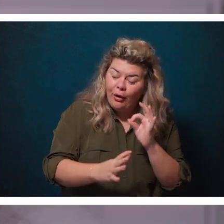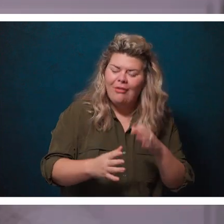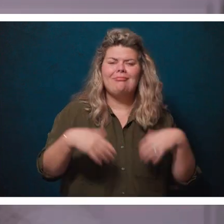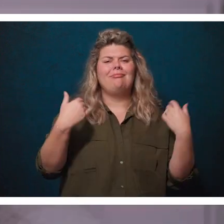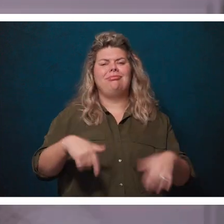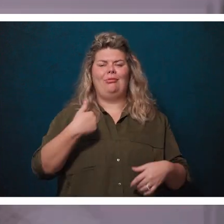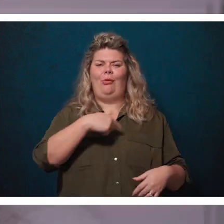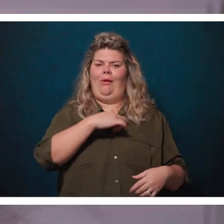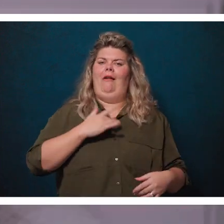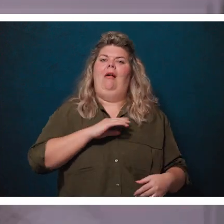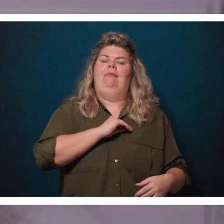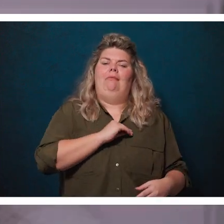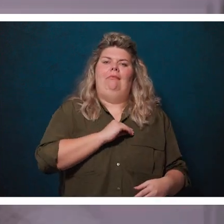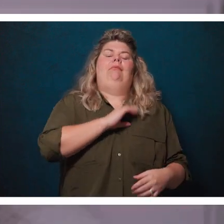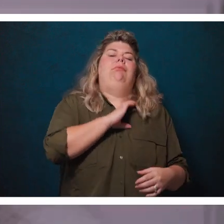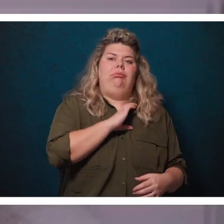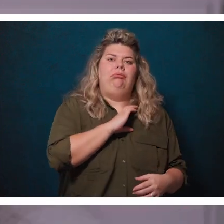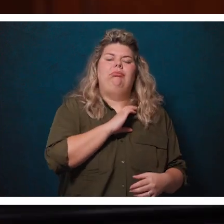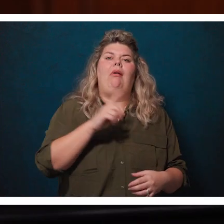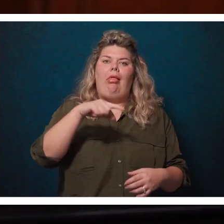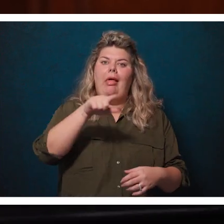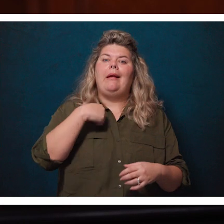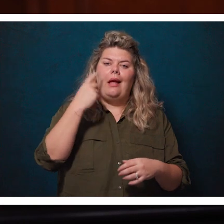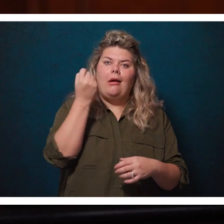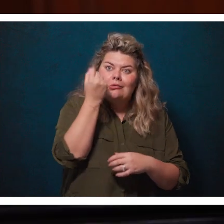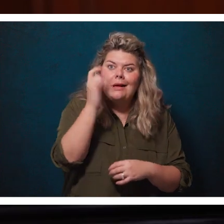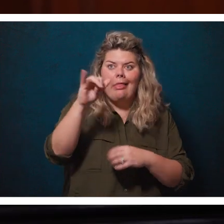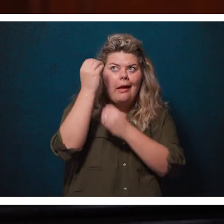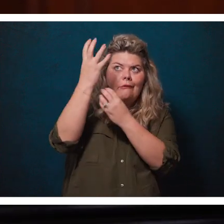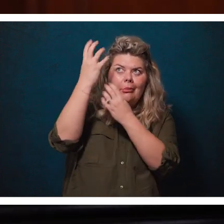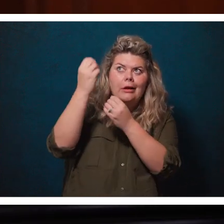that they're able to receive the information, same as their hearing counterparts,